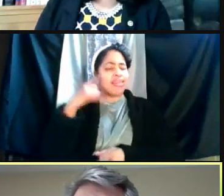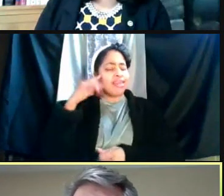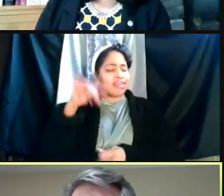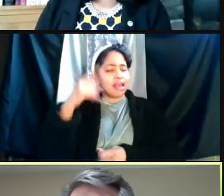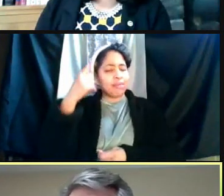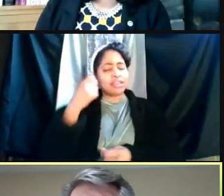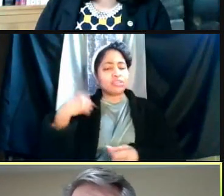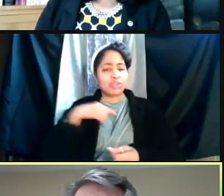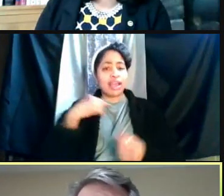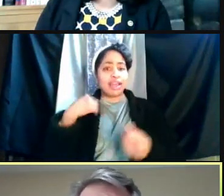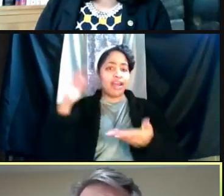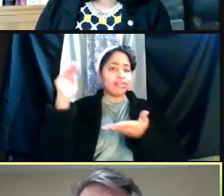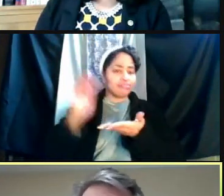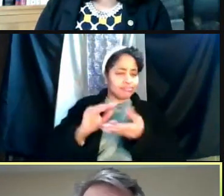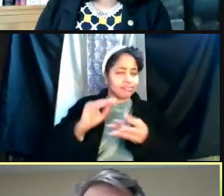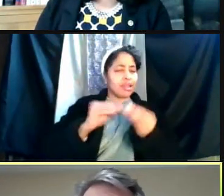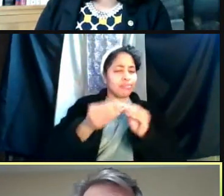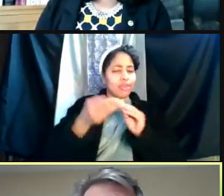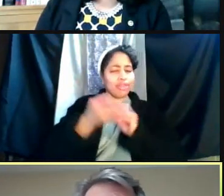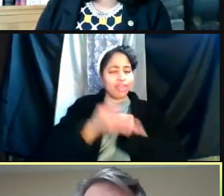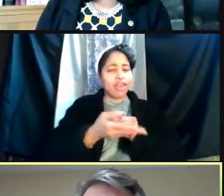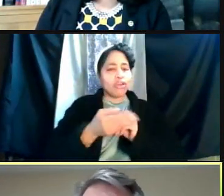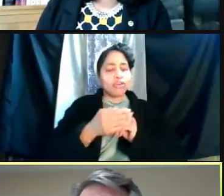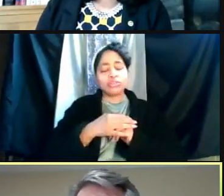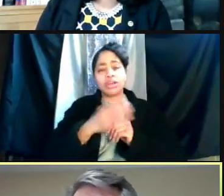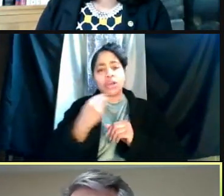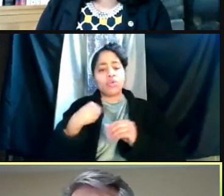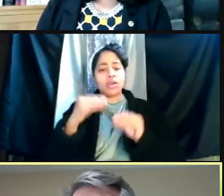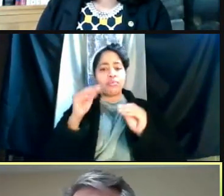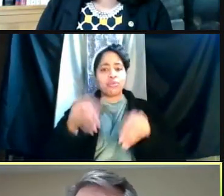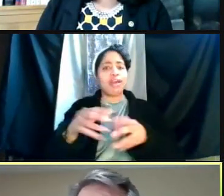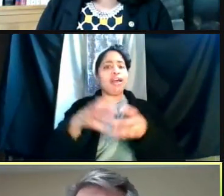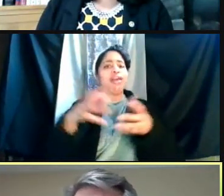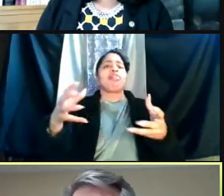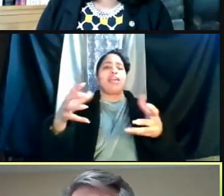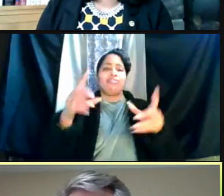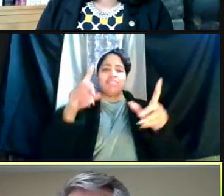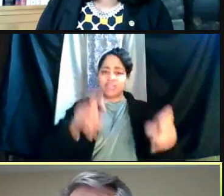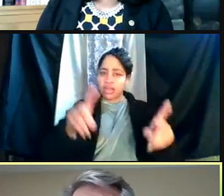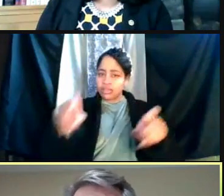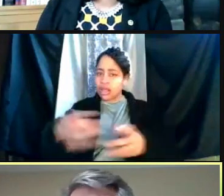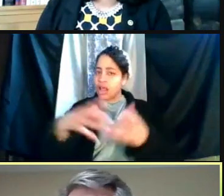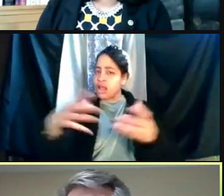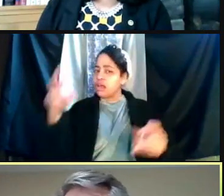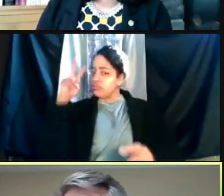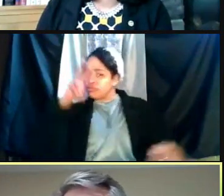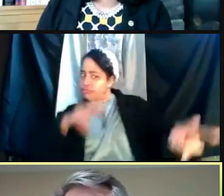that we have lower density there and we've put in a lot of testing and a lot of surveillance in those areas